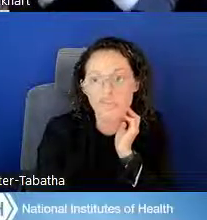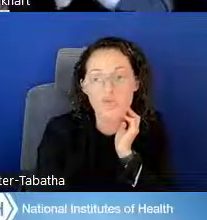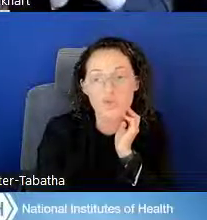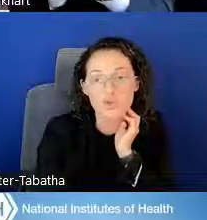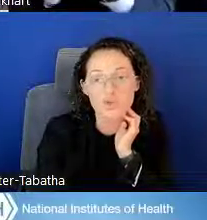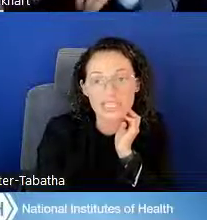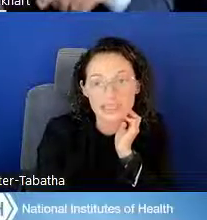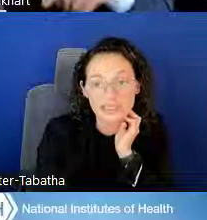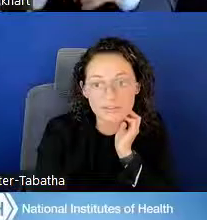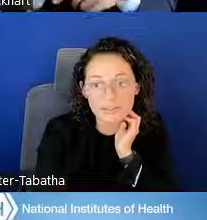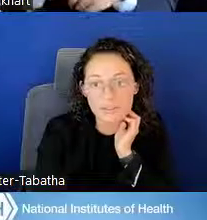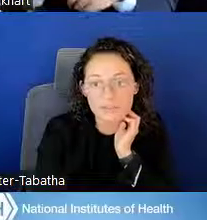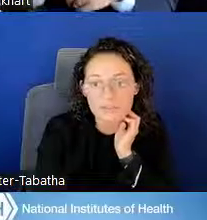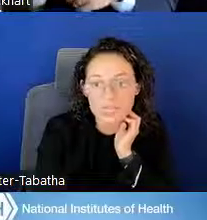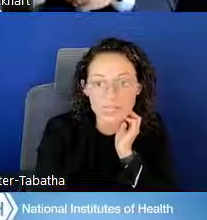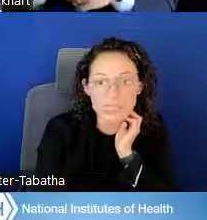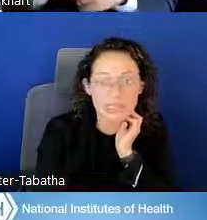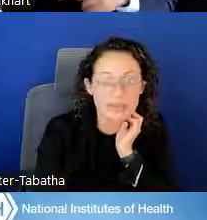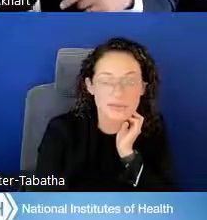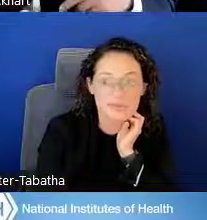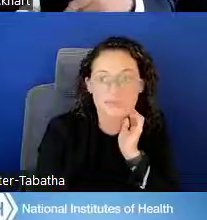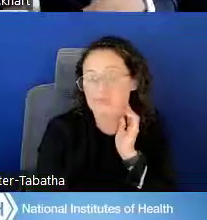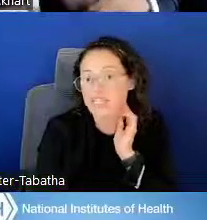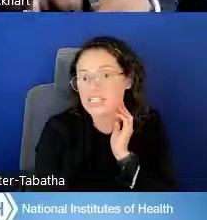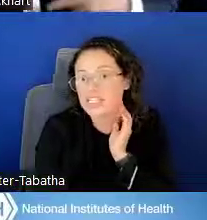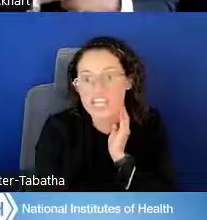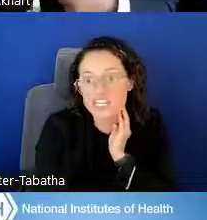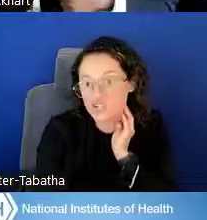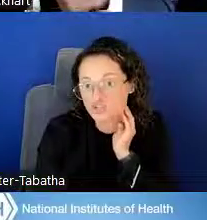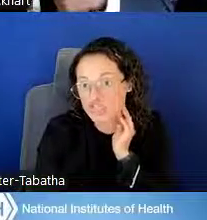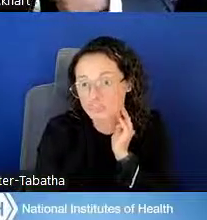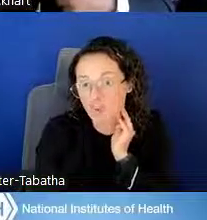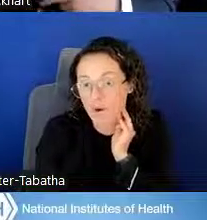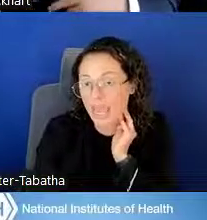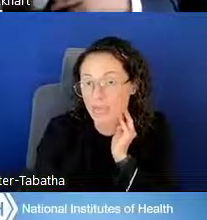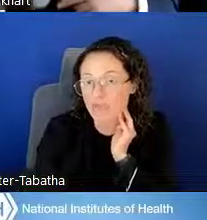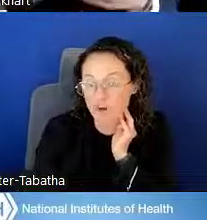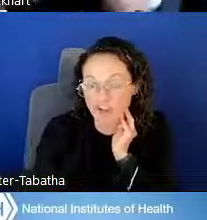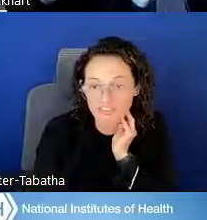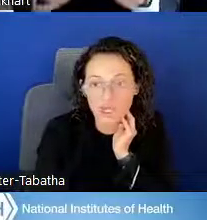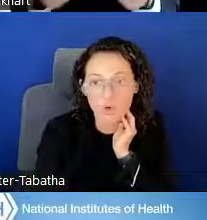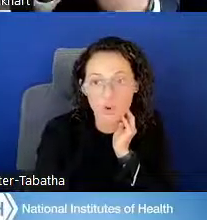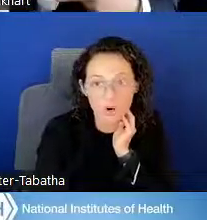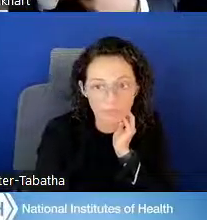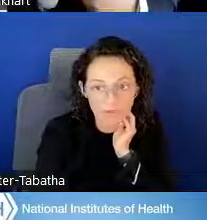If you do leave the industry for a profit corp,